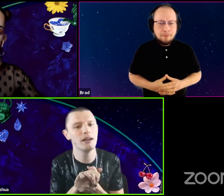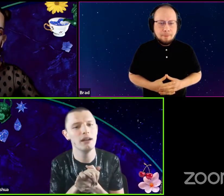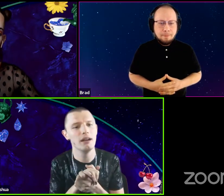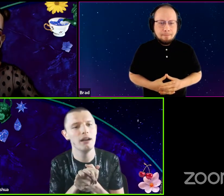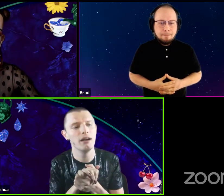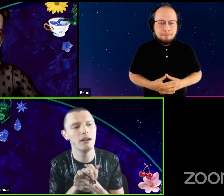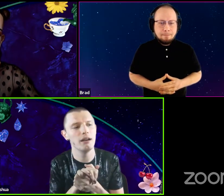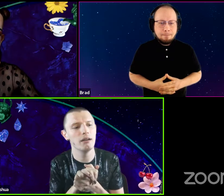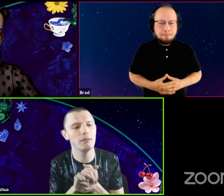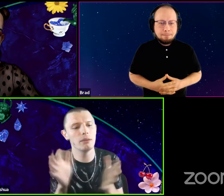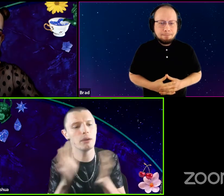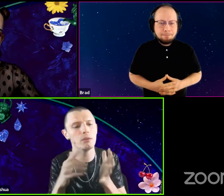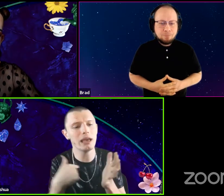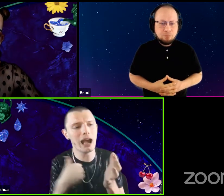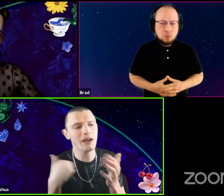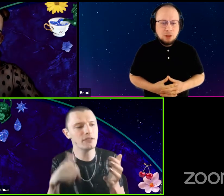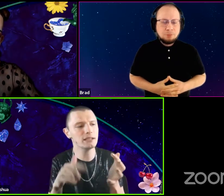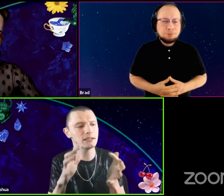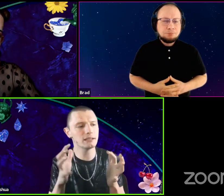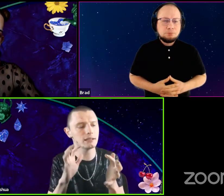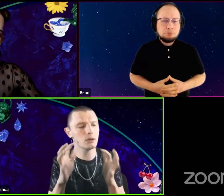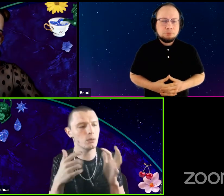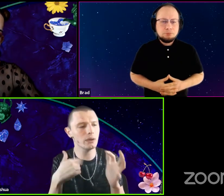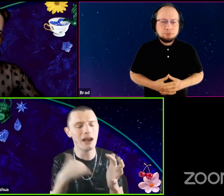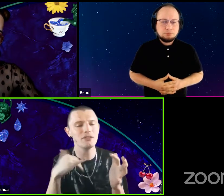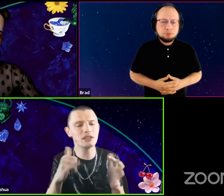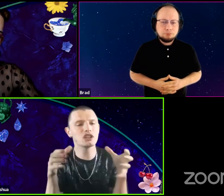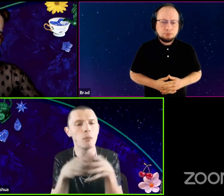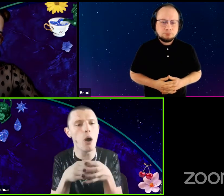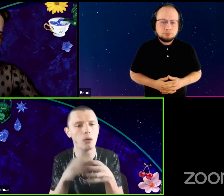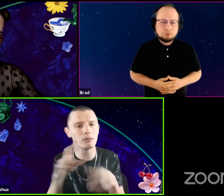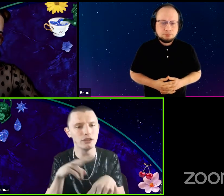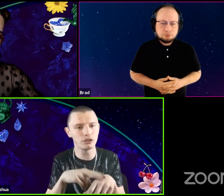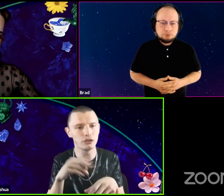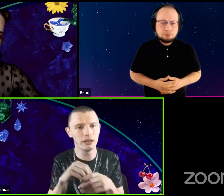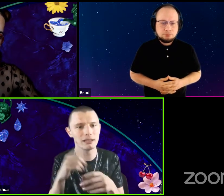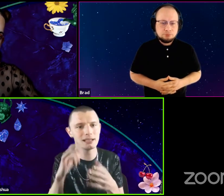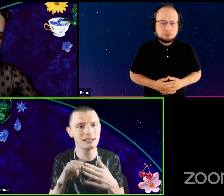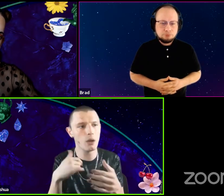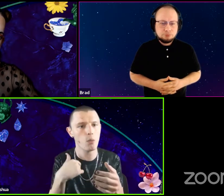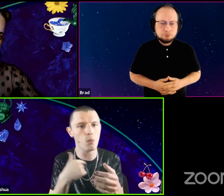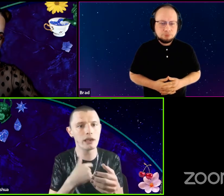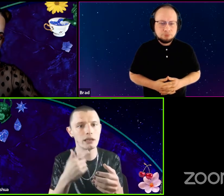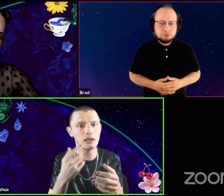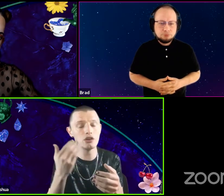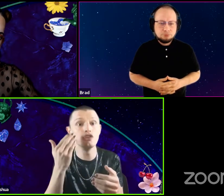But, but we have this, we have this small nature, in the sense that we know each other,